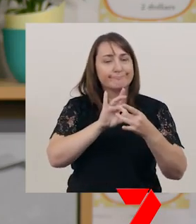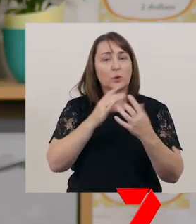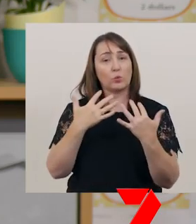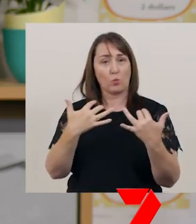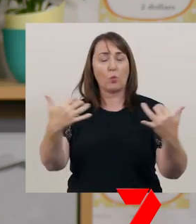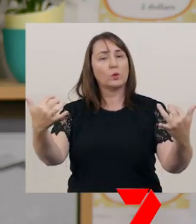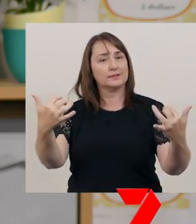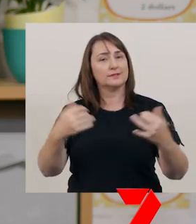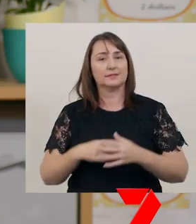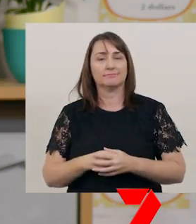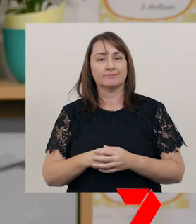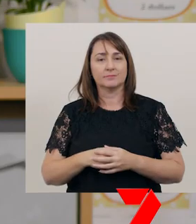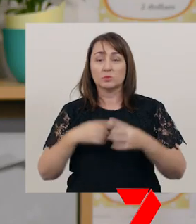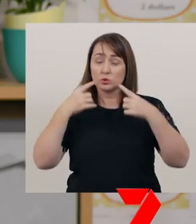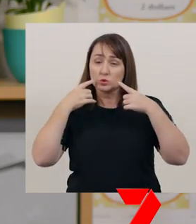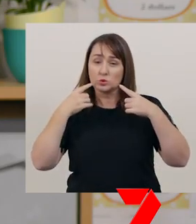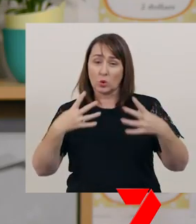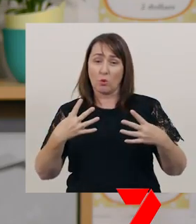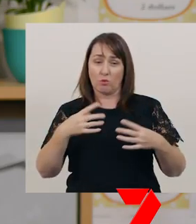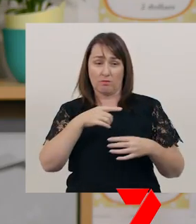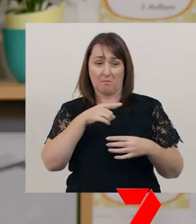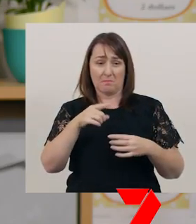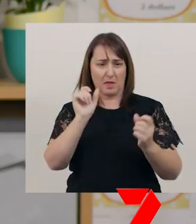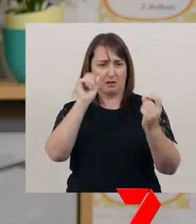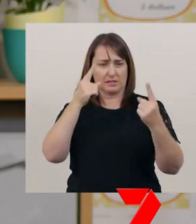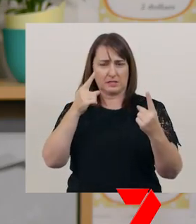and show them that you know what you're talking about.